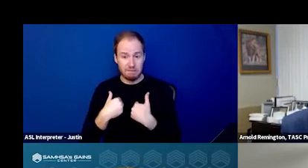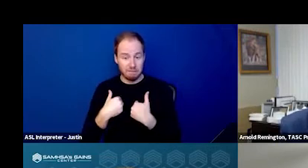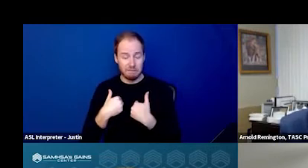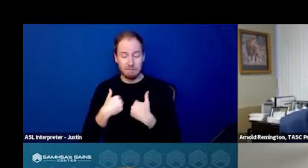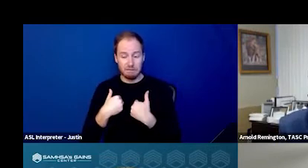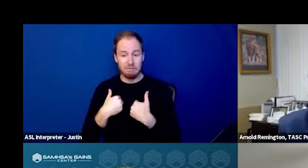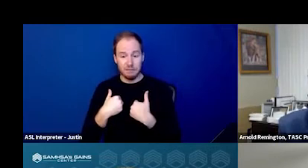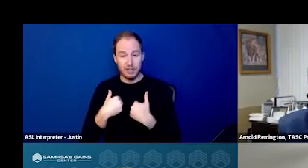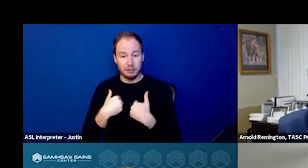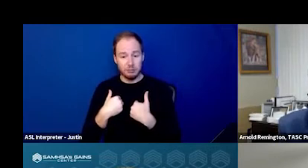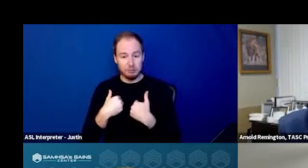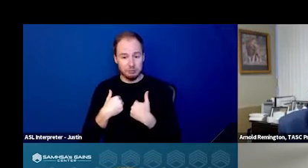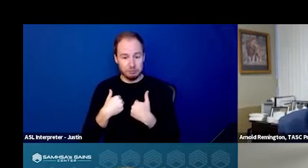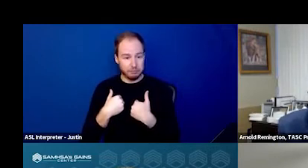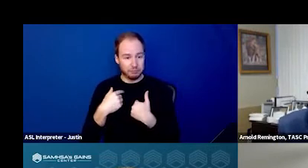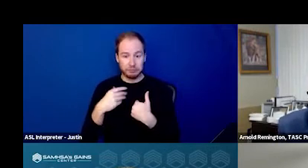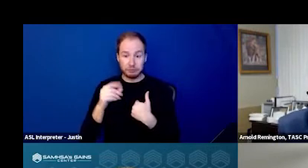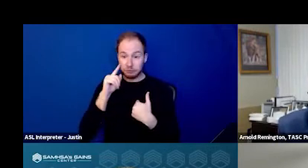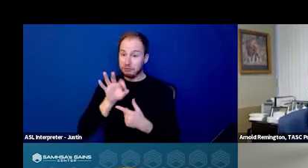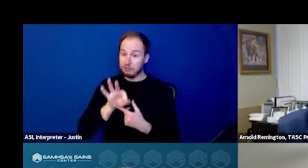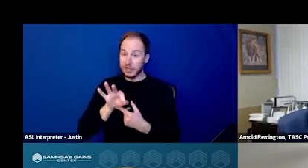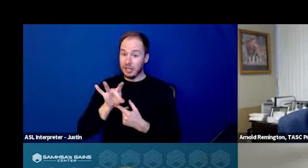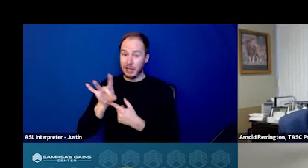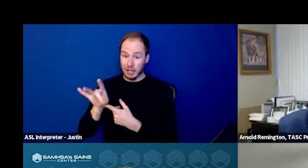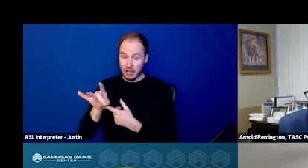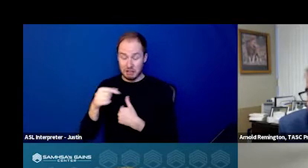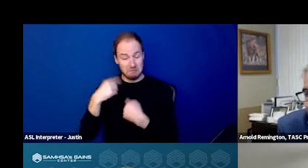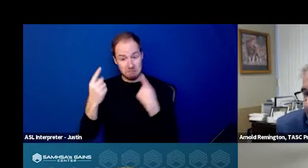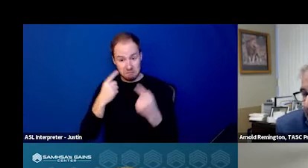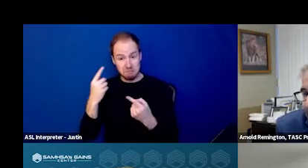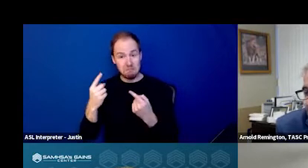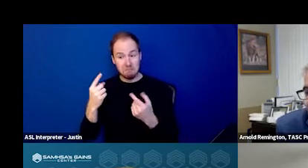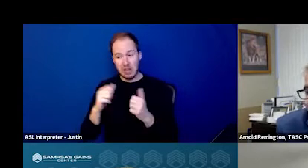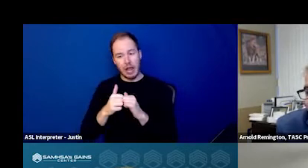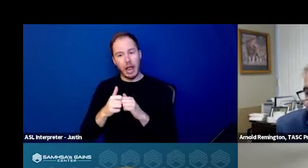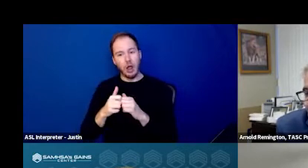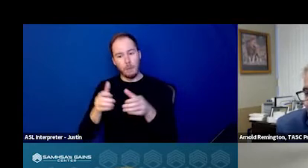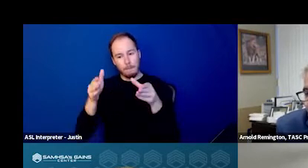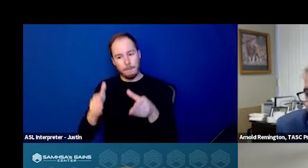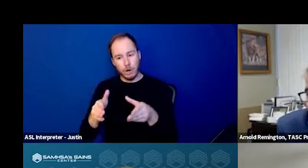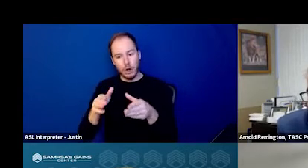And I think as far as 988 goes, the consideration there is how does the person access it?